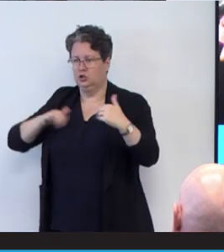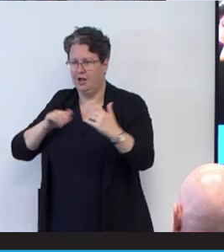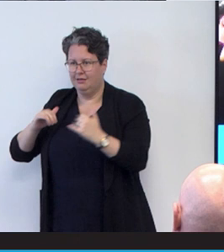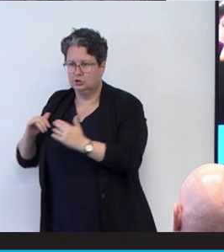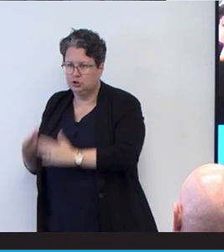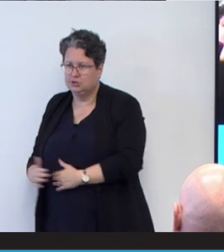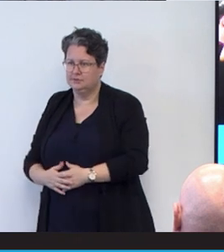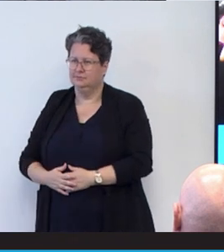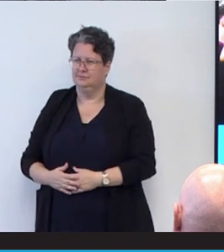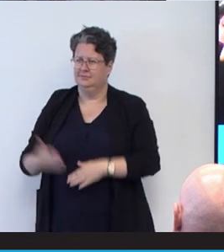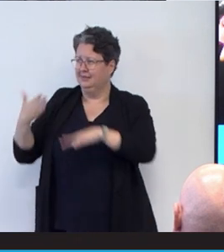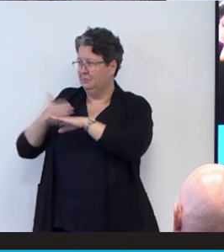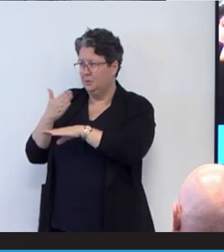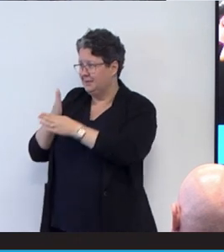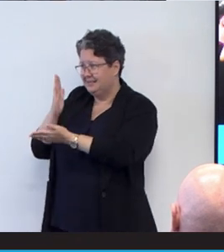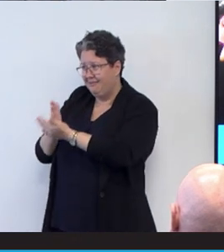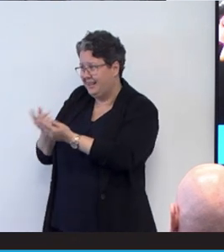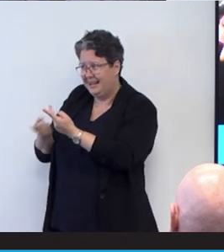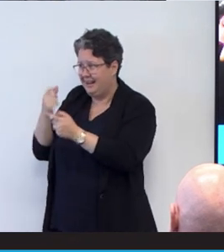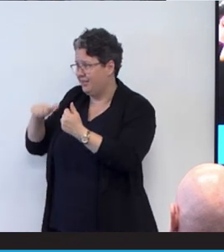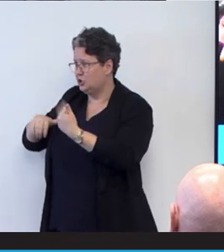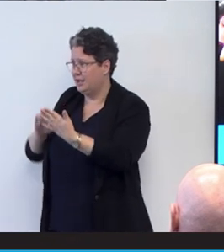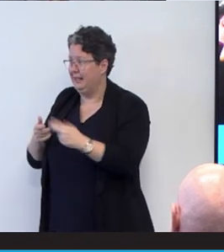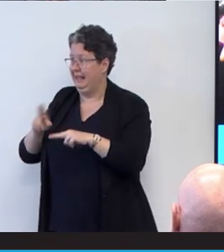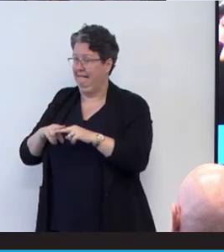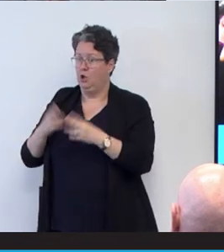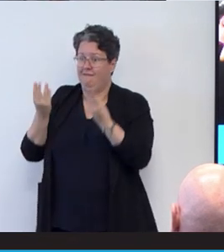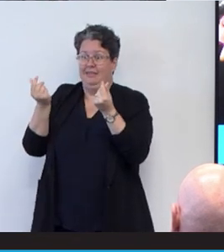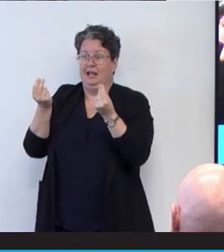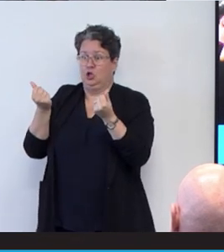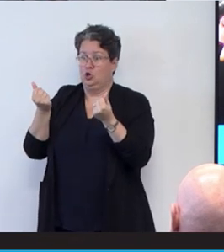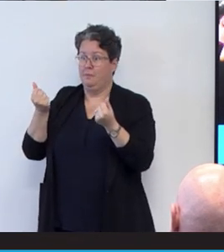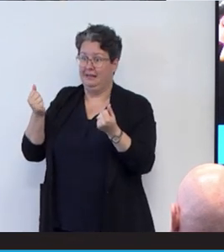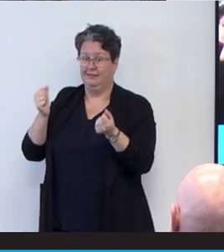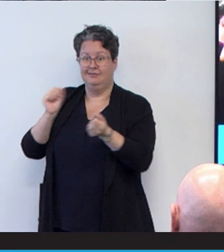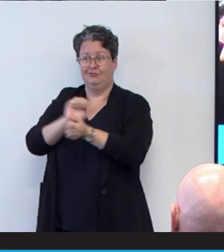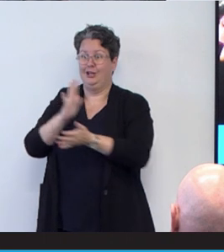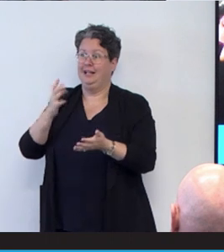and employment is another one. If you have the economic freedom to access better health care,